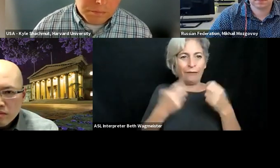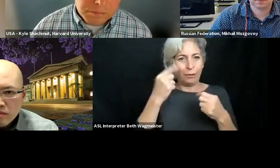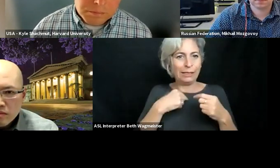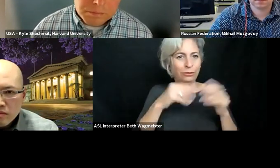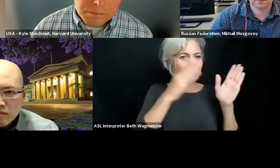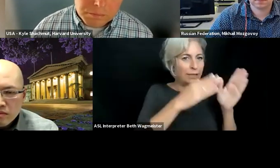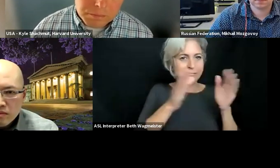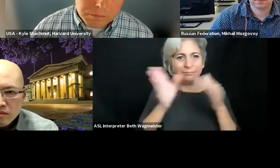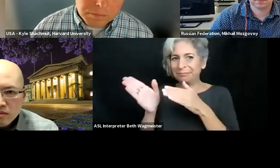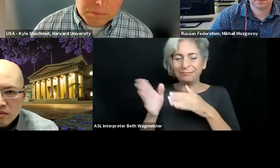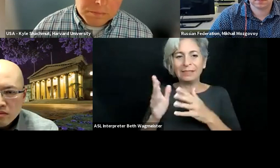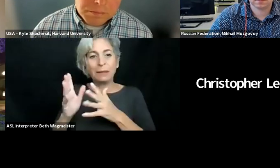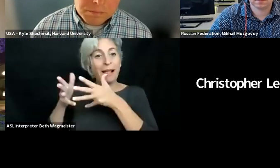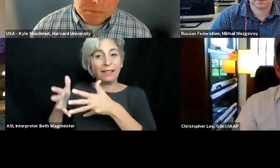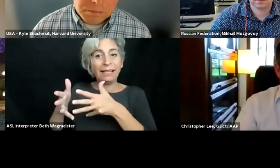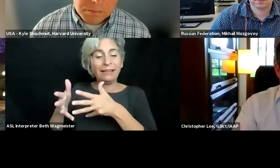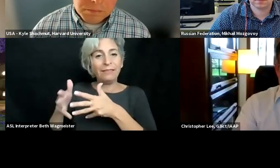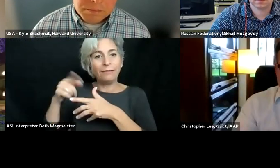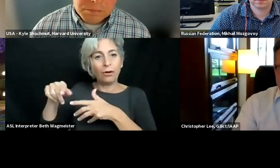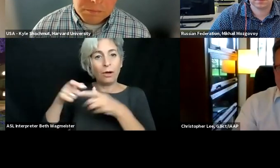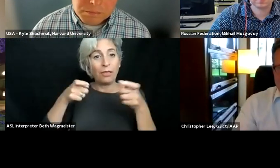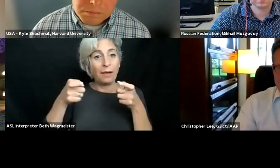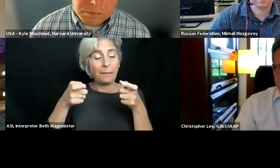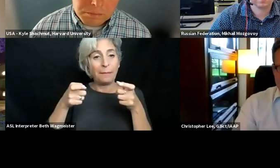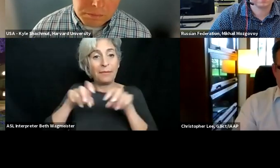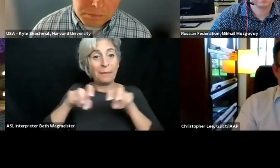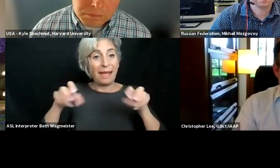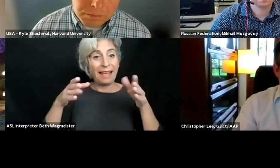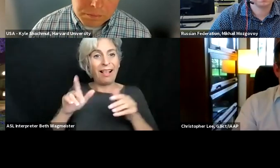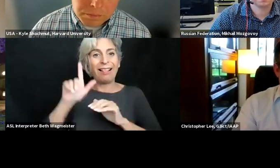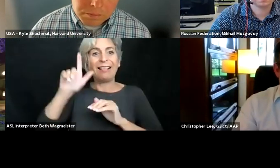bring them into the